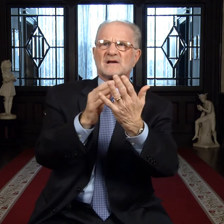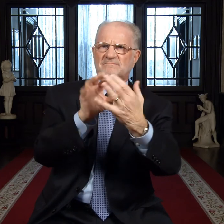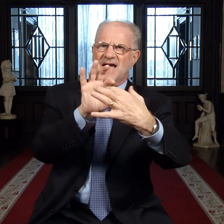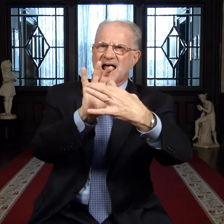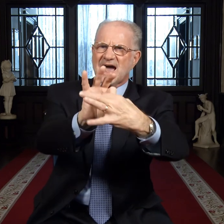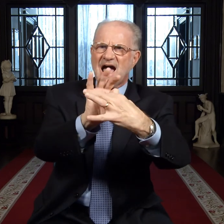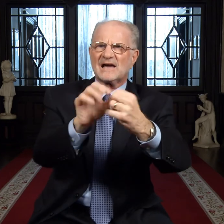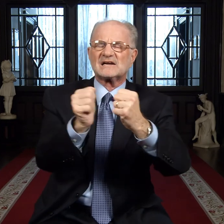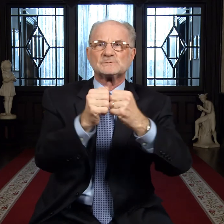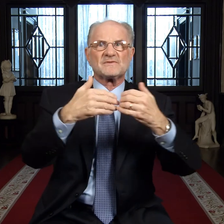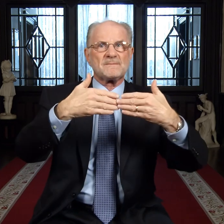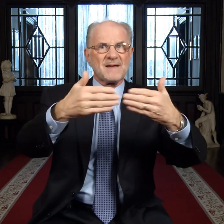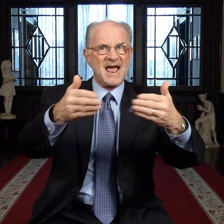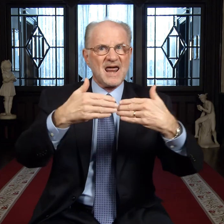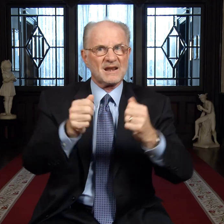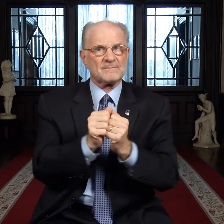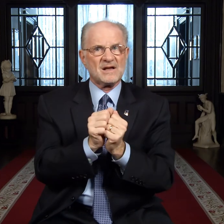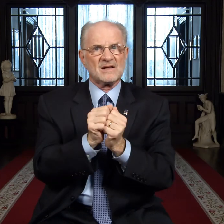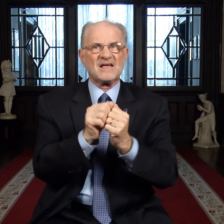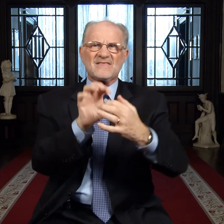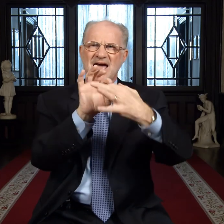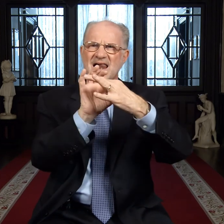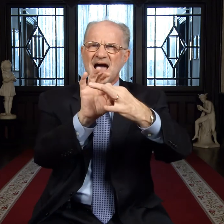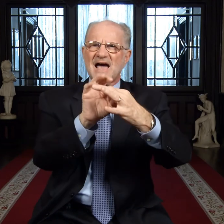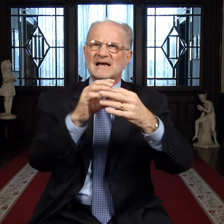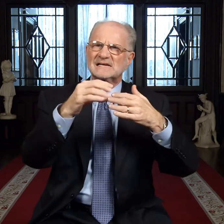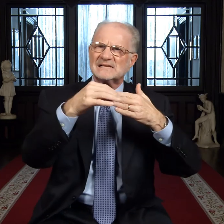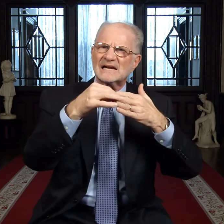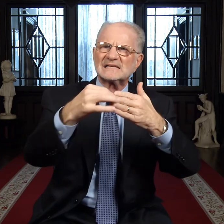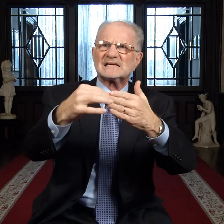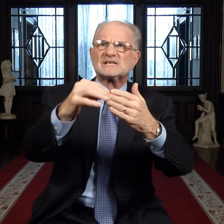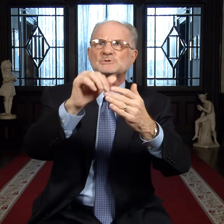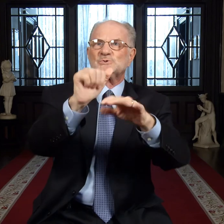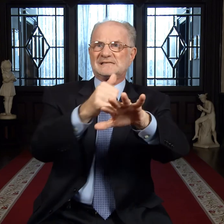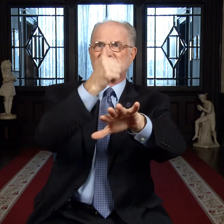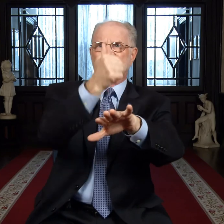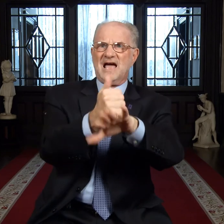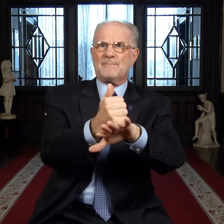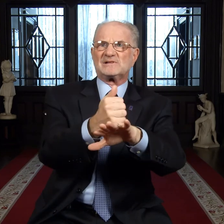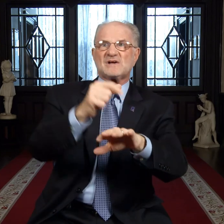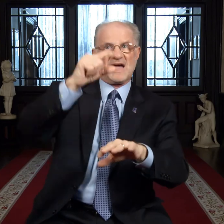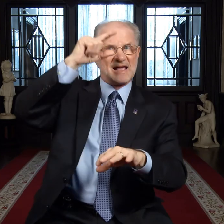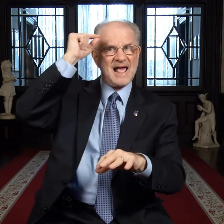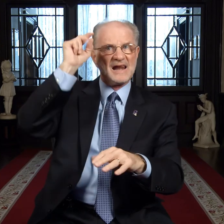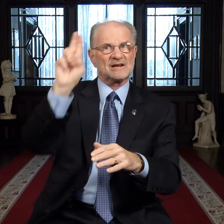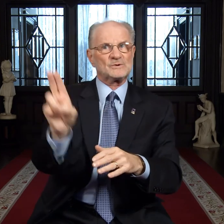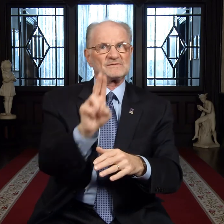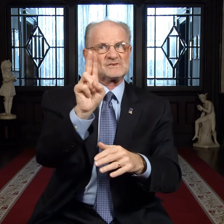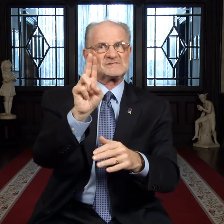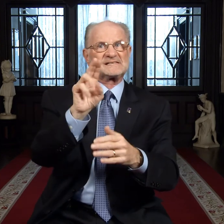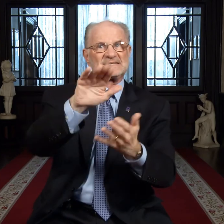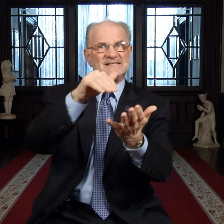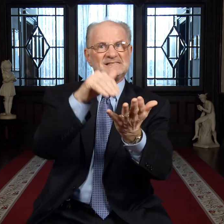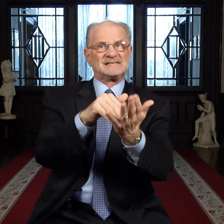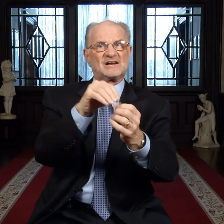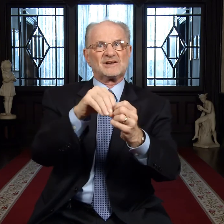with Panama. The alliance leads to establishing a Gallaudet University center